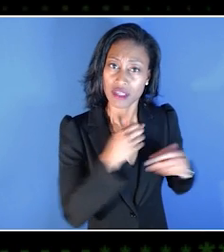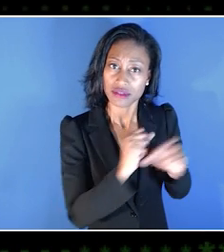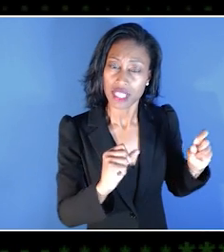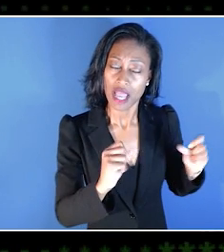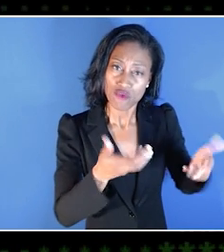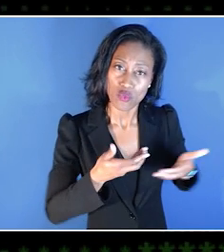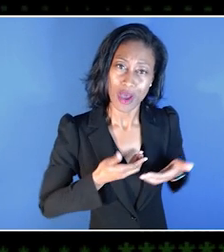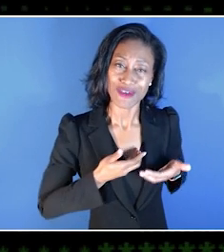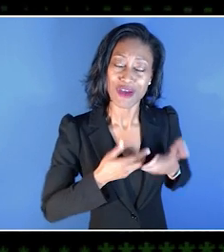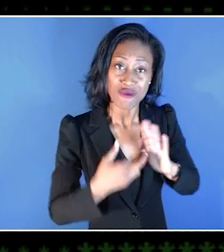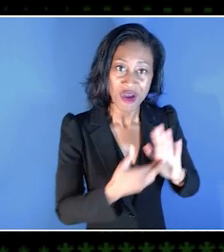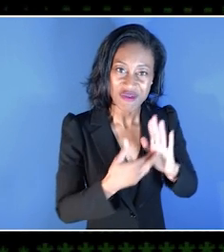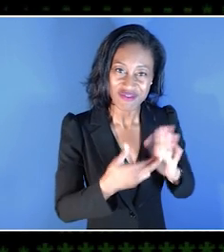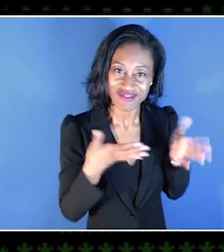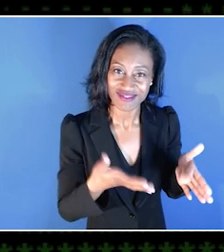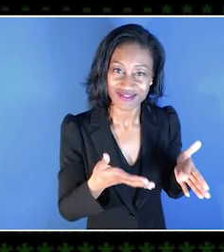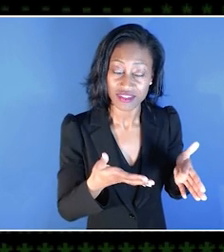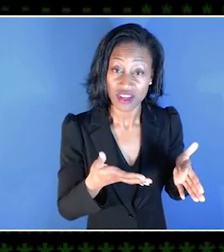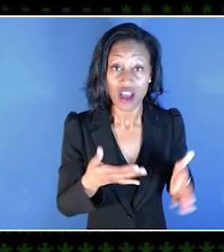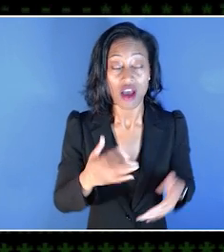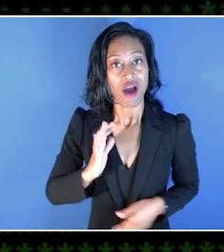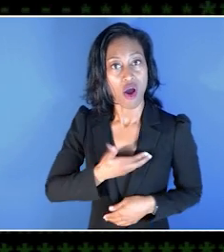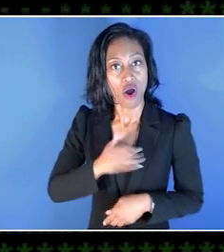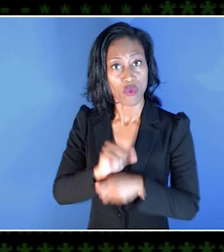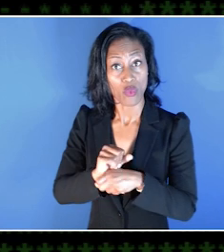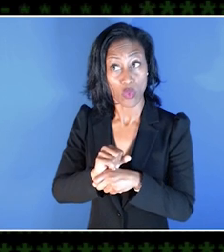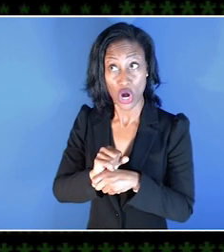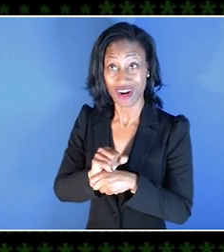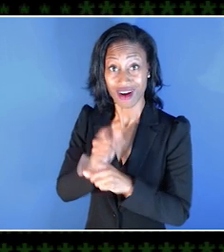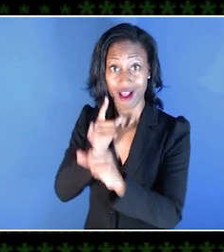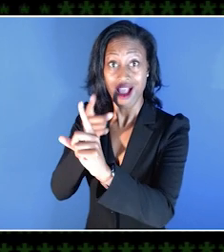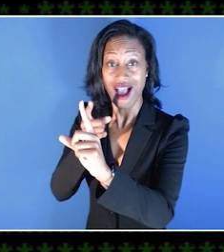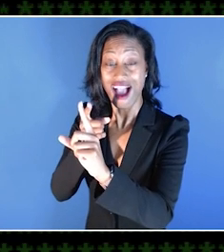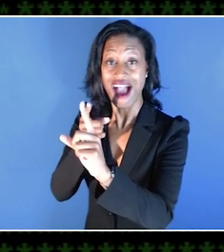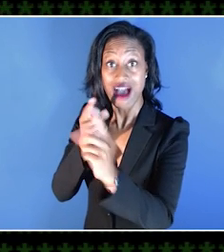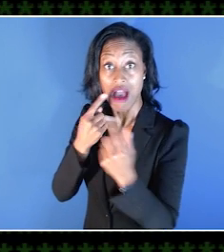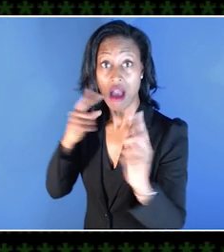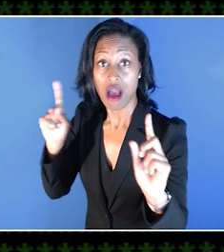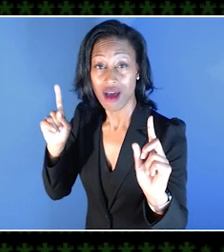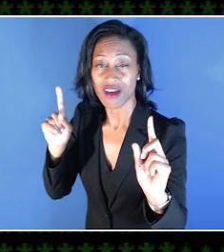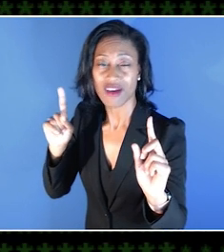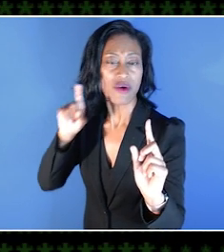This work wouldn't be possible without the partnership and leadership of the disability community.